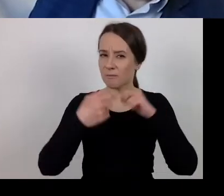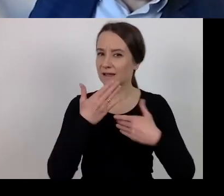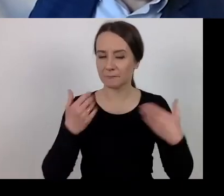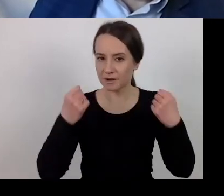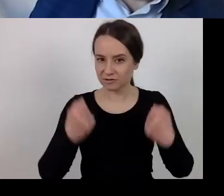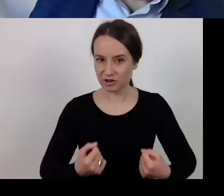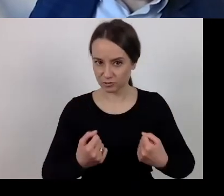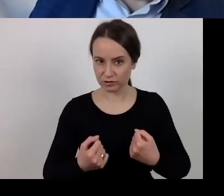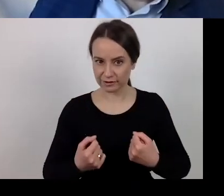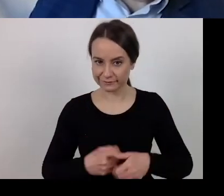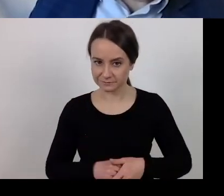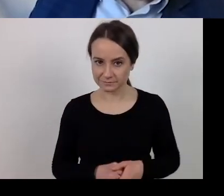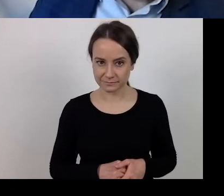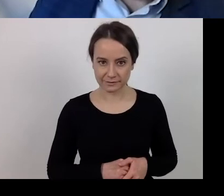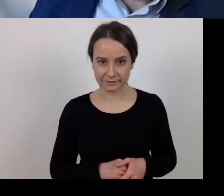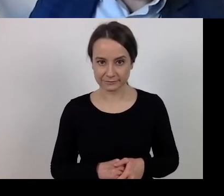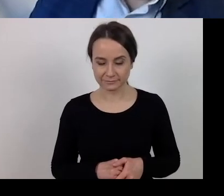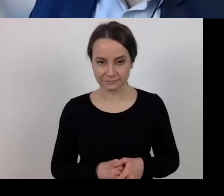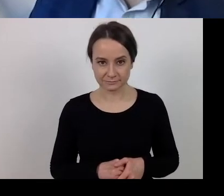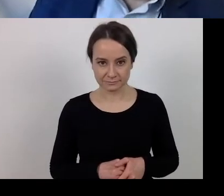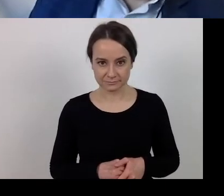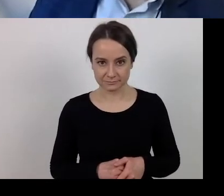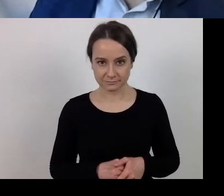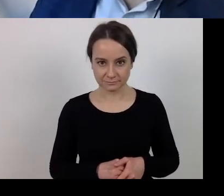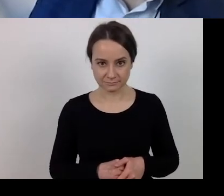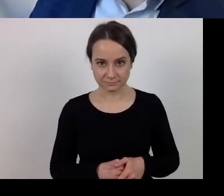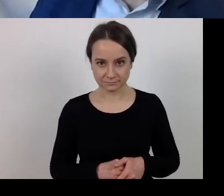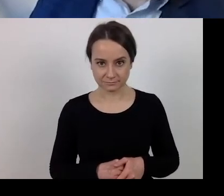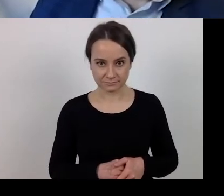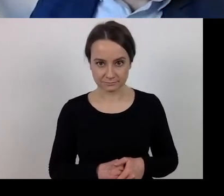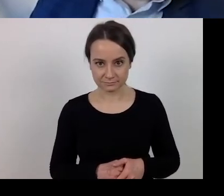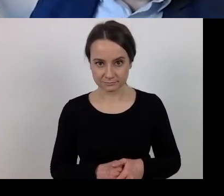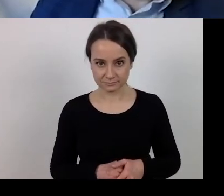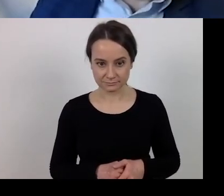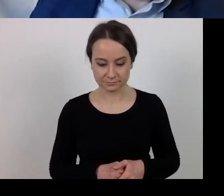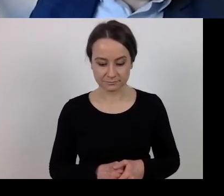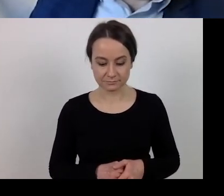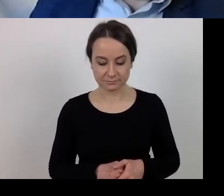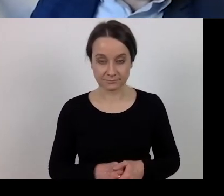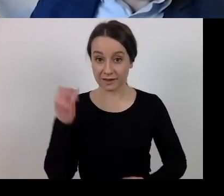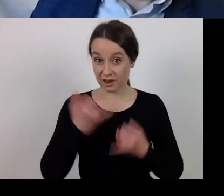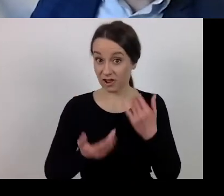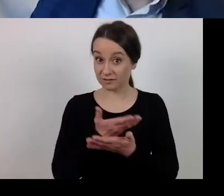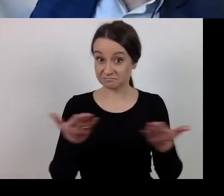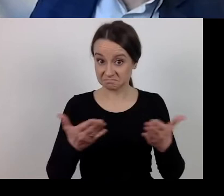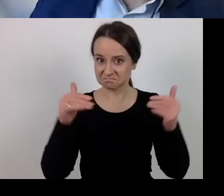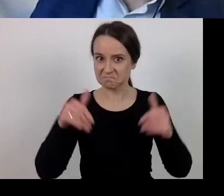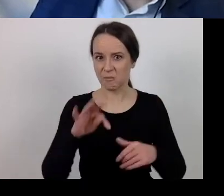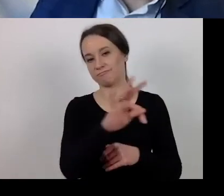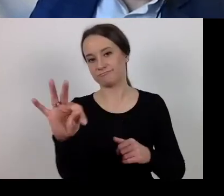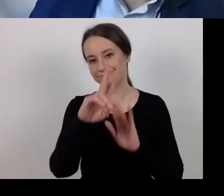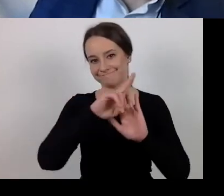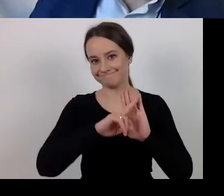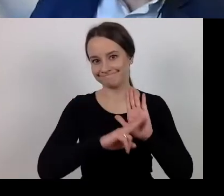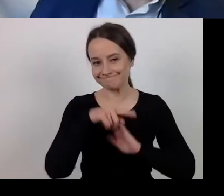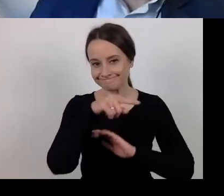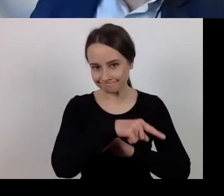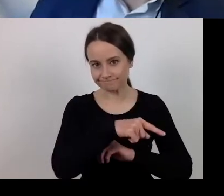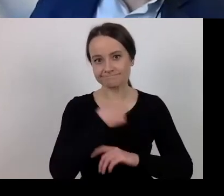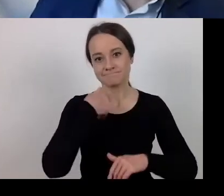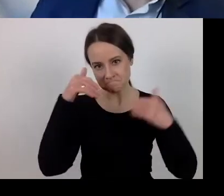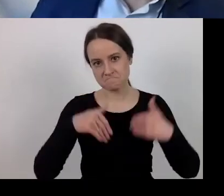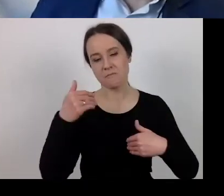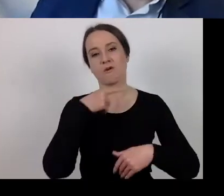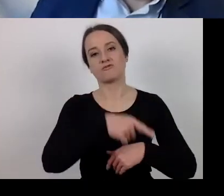If the guidelines allow you to drop market assessment